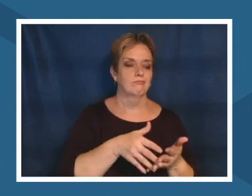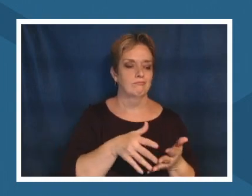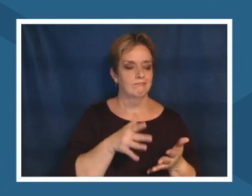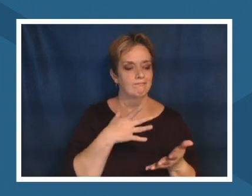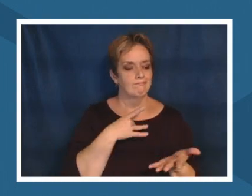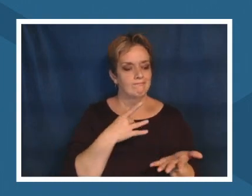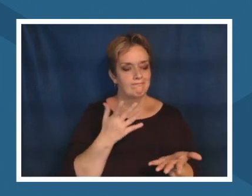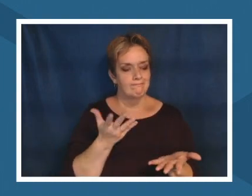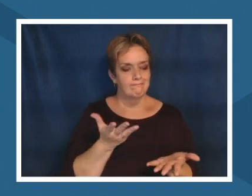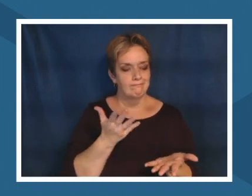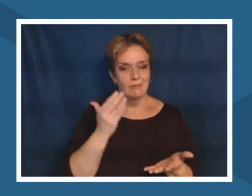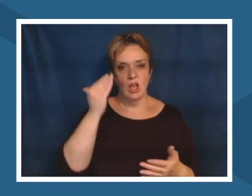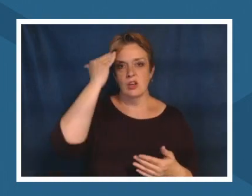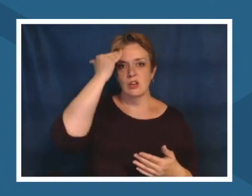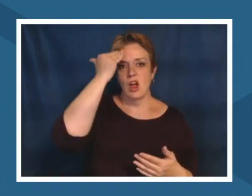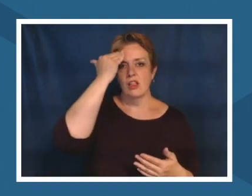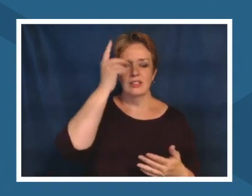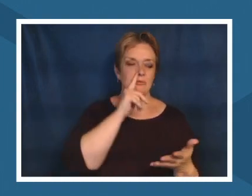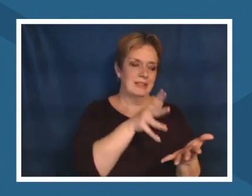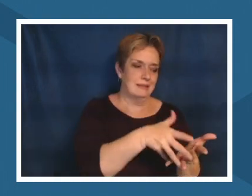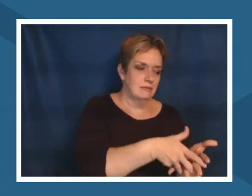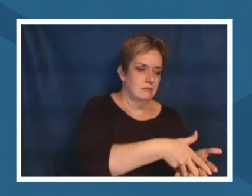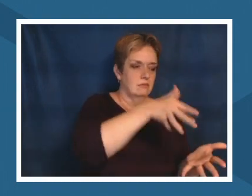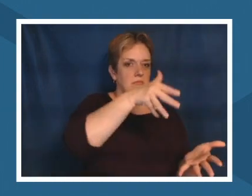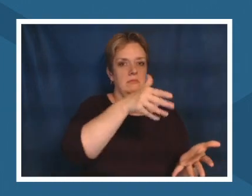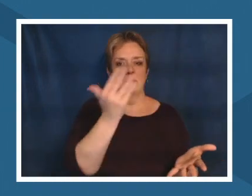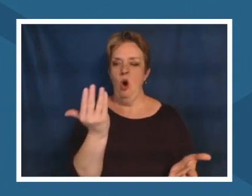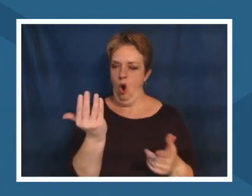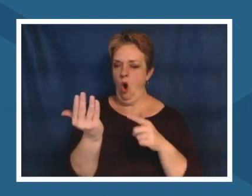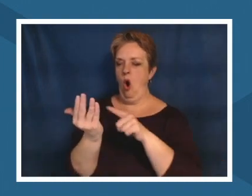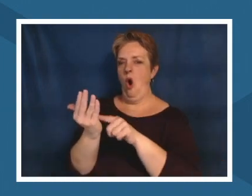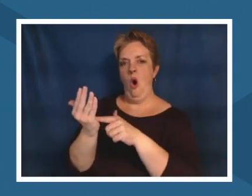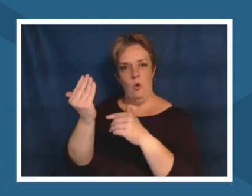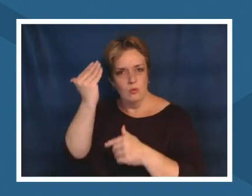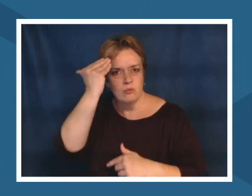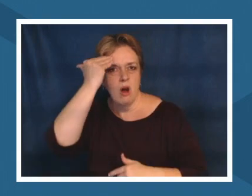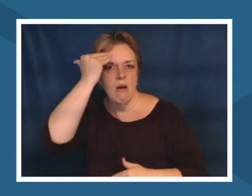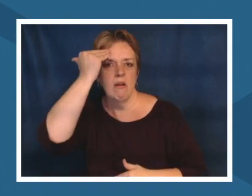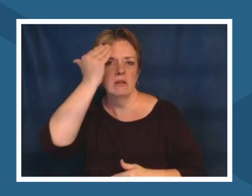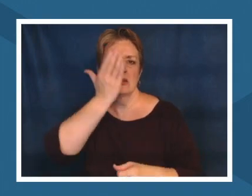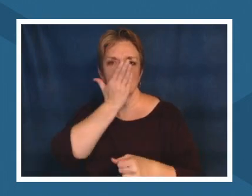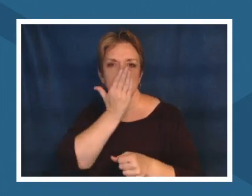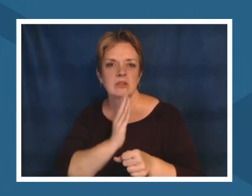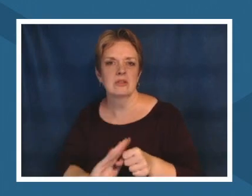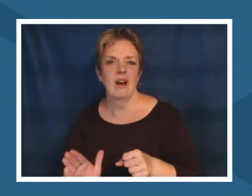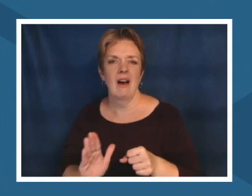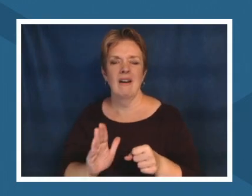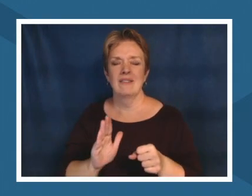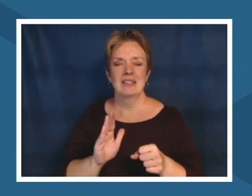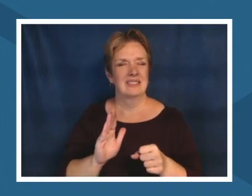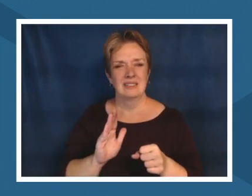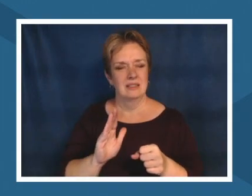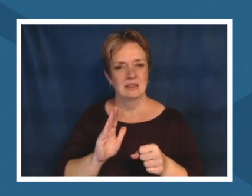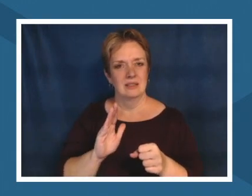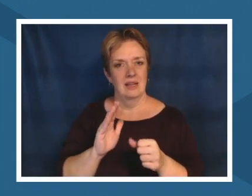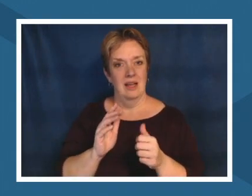knowledge right and for most of our relationship with the western tradition it has been